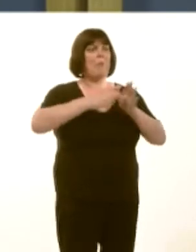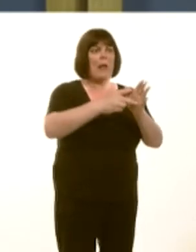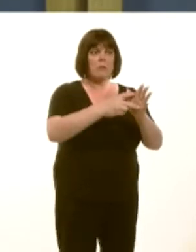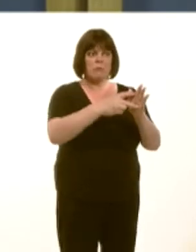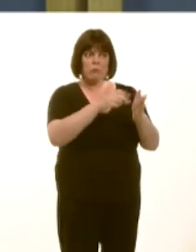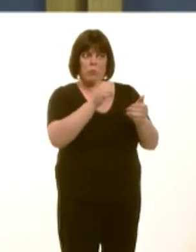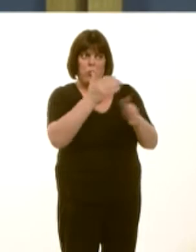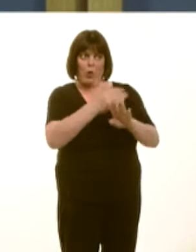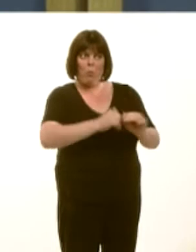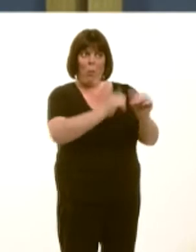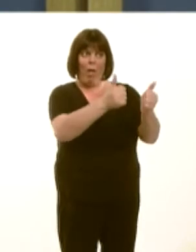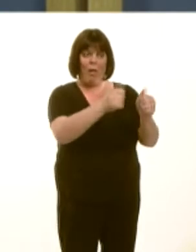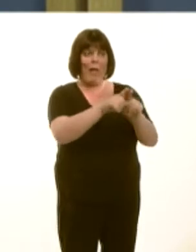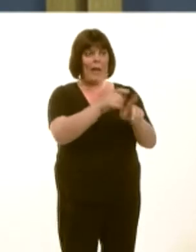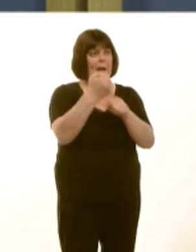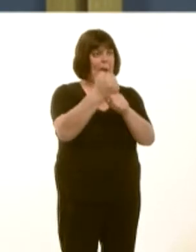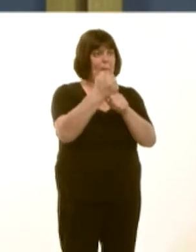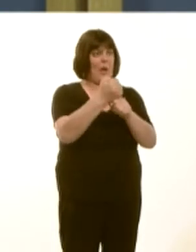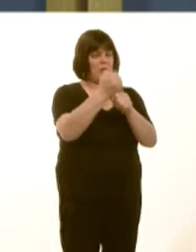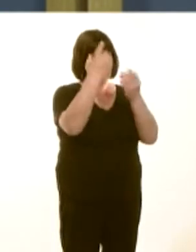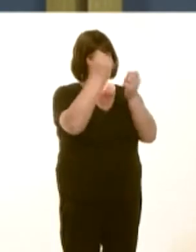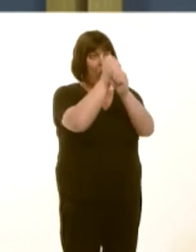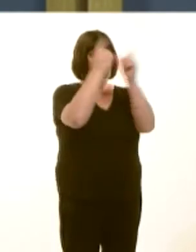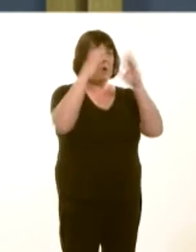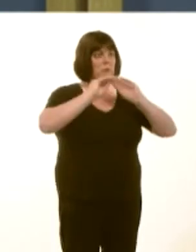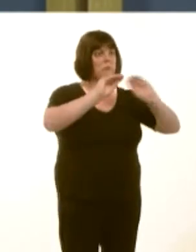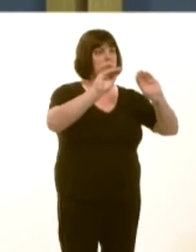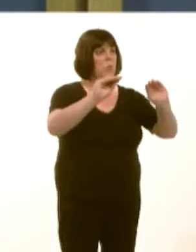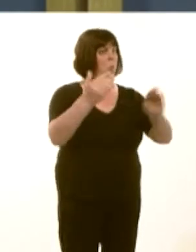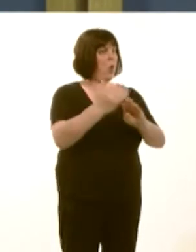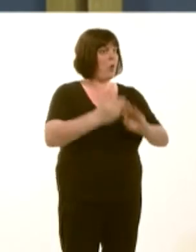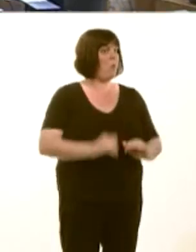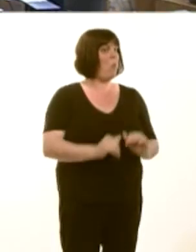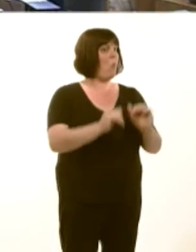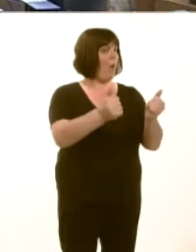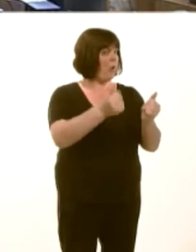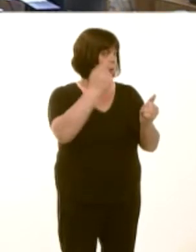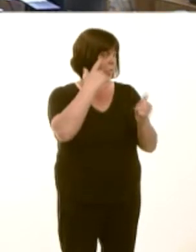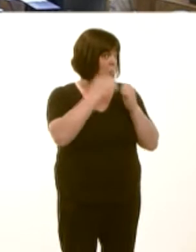that all of the campaigns currently under way or being considered are worth it for their outcomes? Carwyn Jones: Yes.